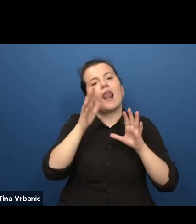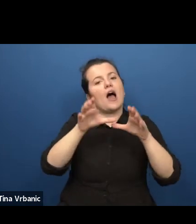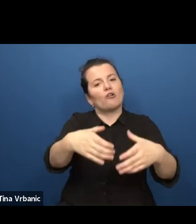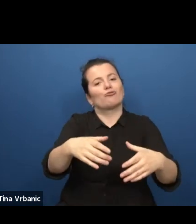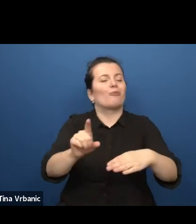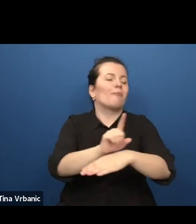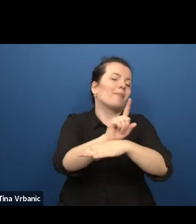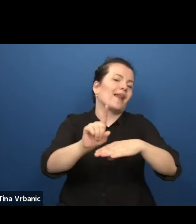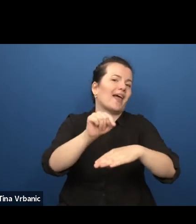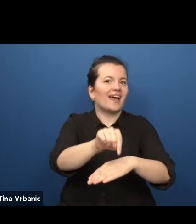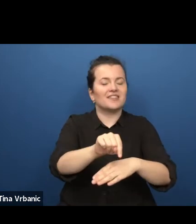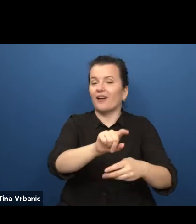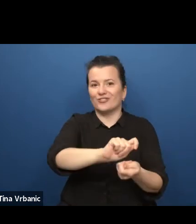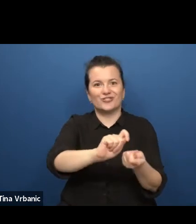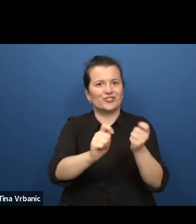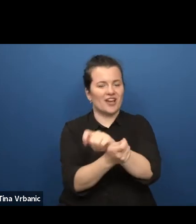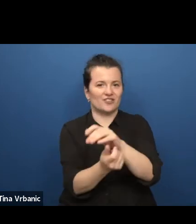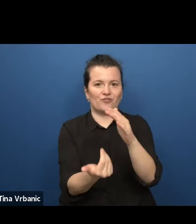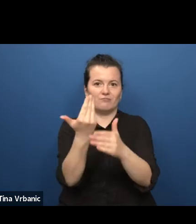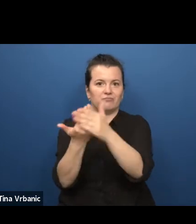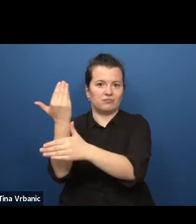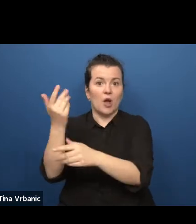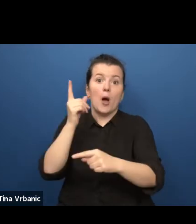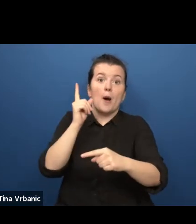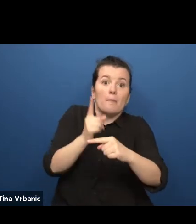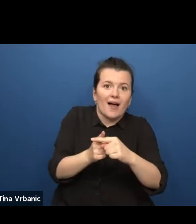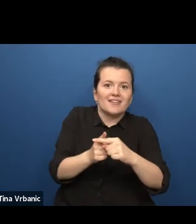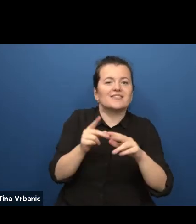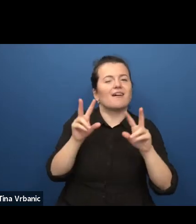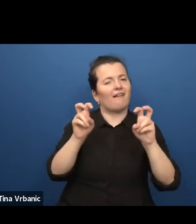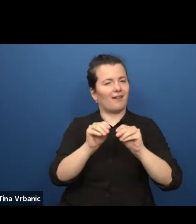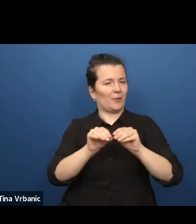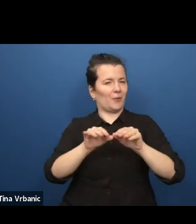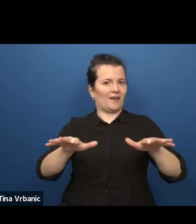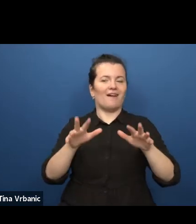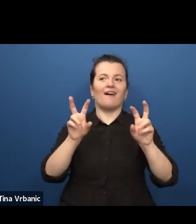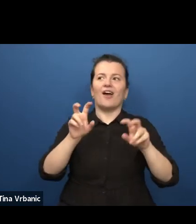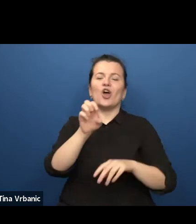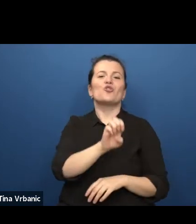and the disclosure of the European space. Let me start with my last point.